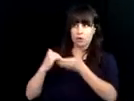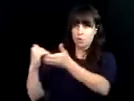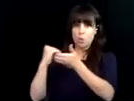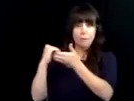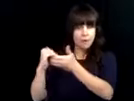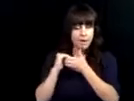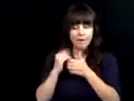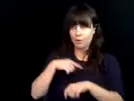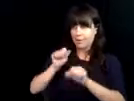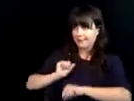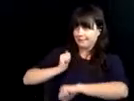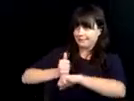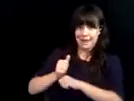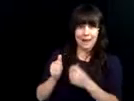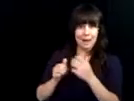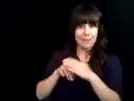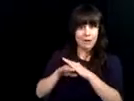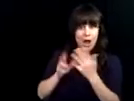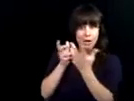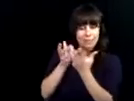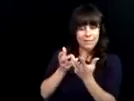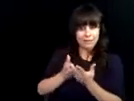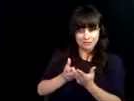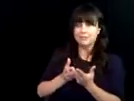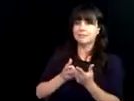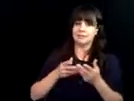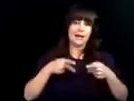people with disabilities and therefore they are much more cooperative with us